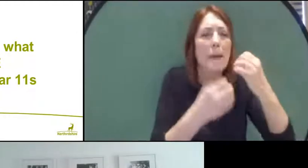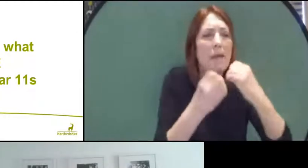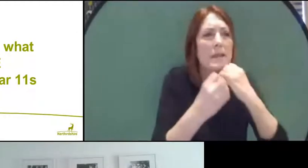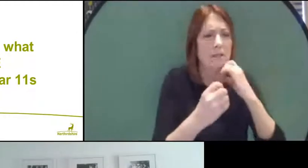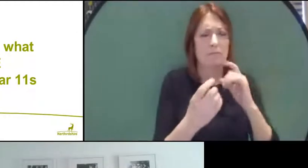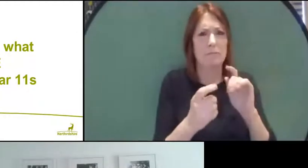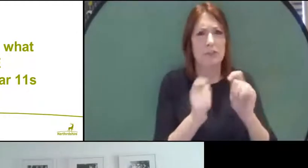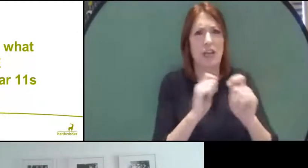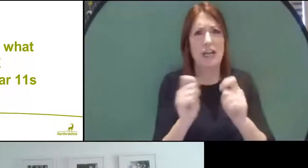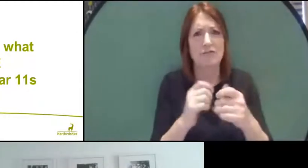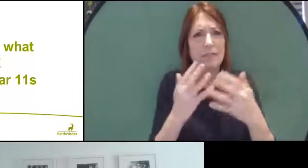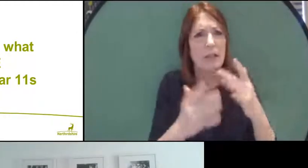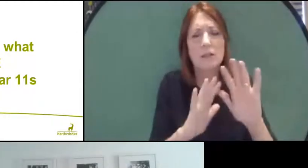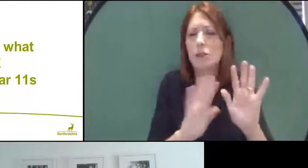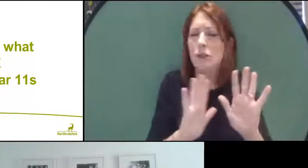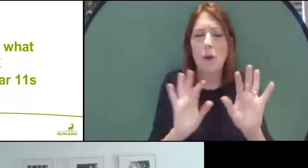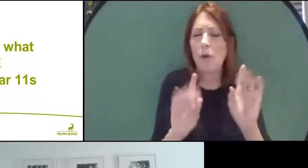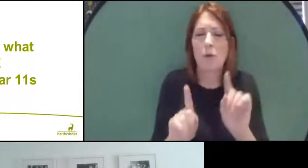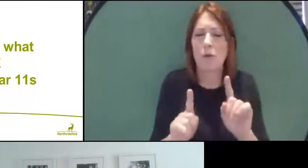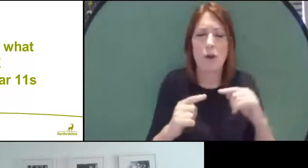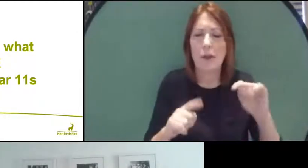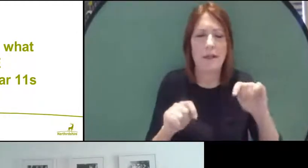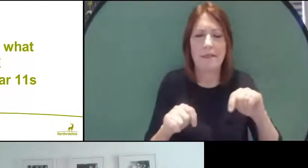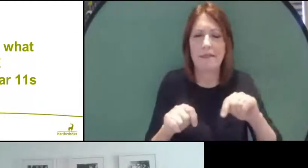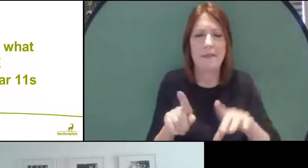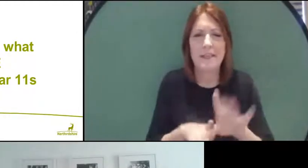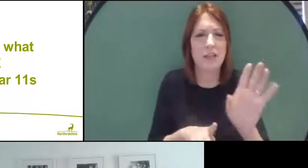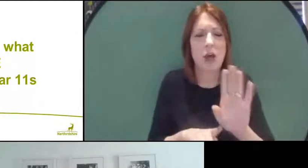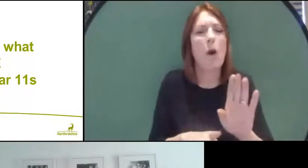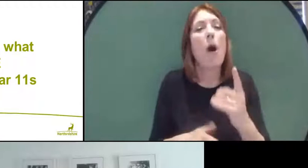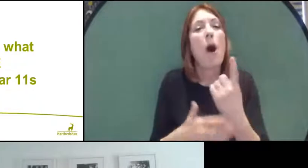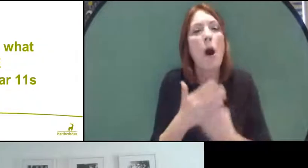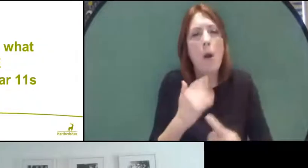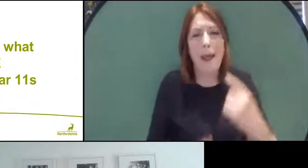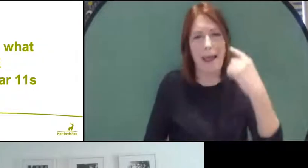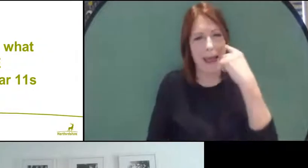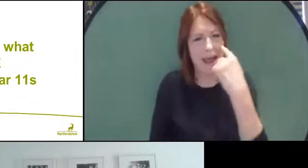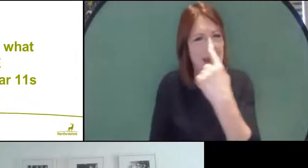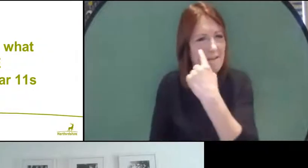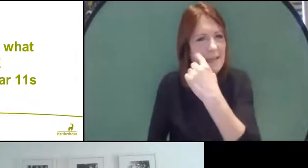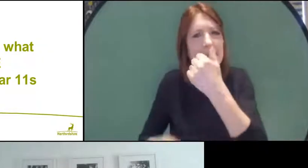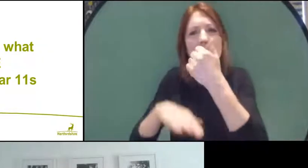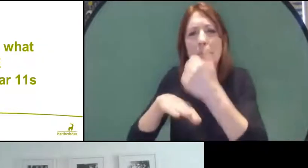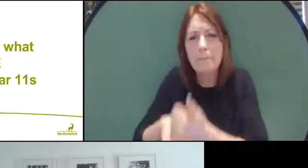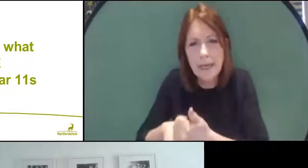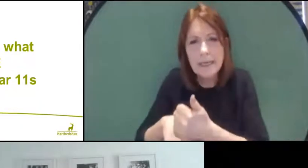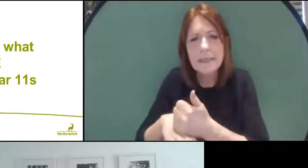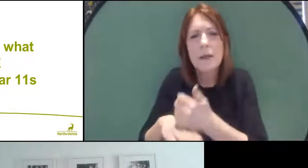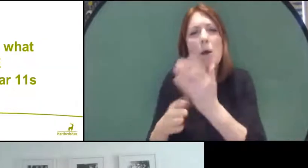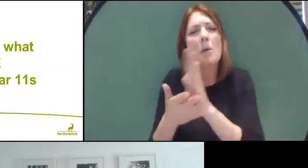and we know that it will be evidence-based so it will be based on a broad range of evidence - but